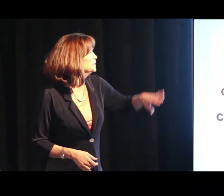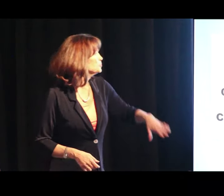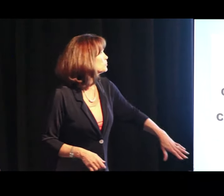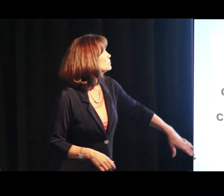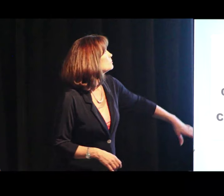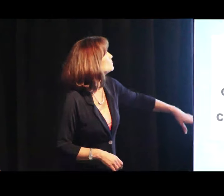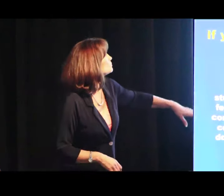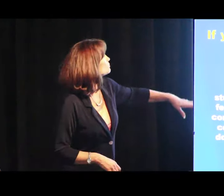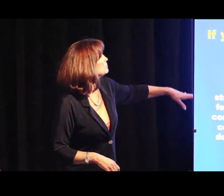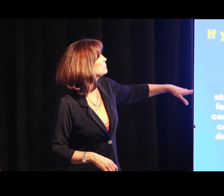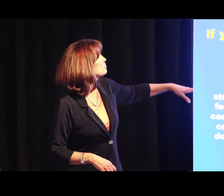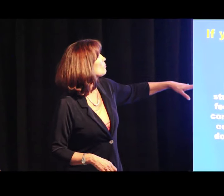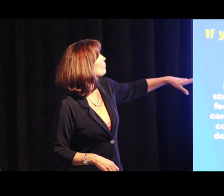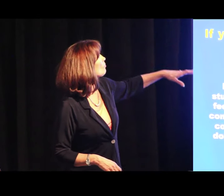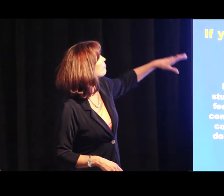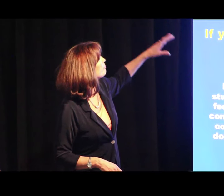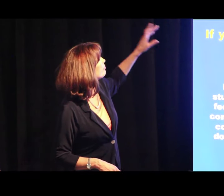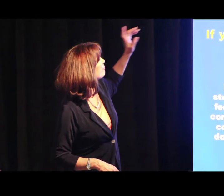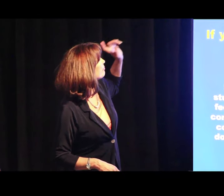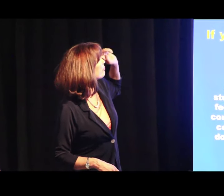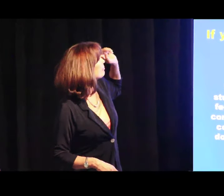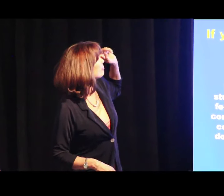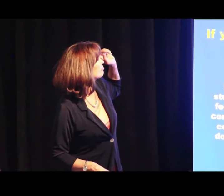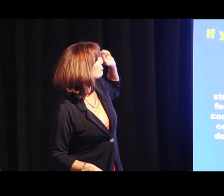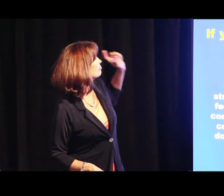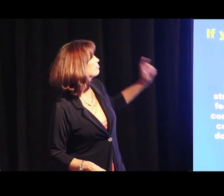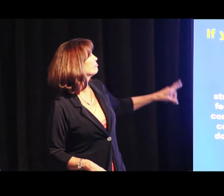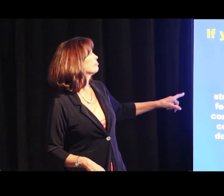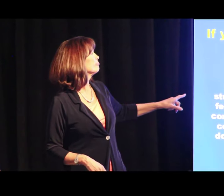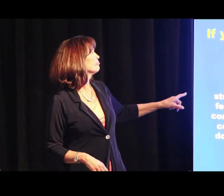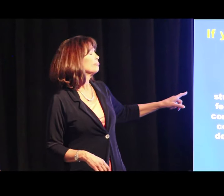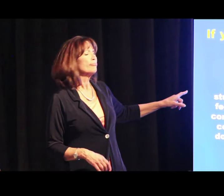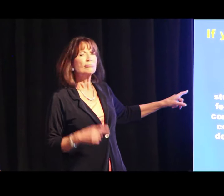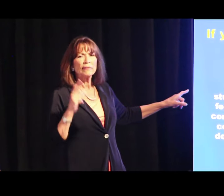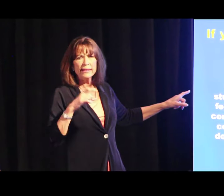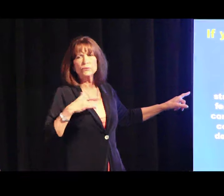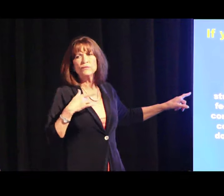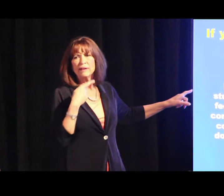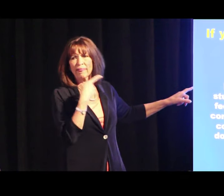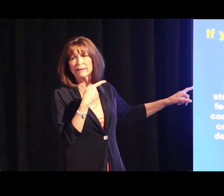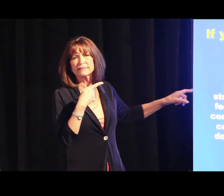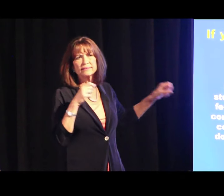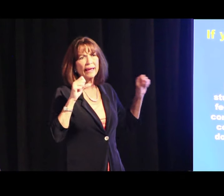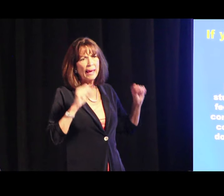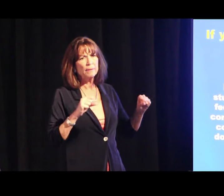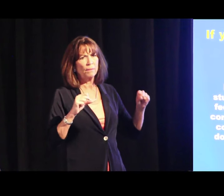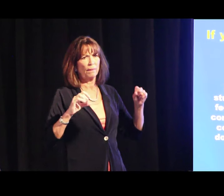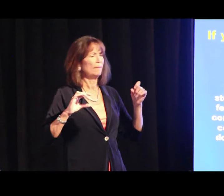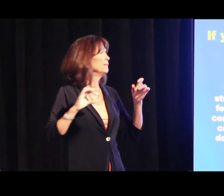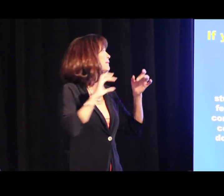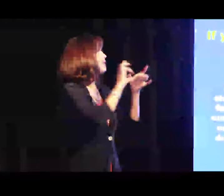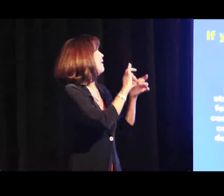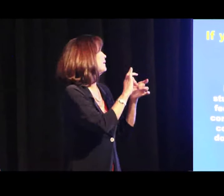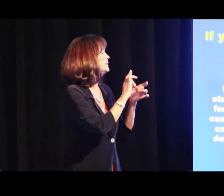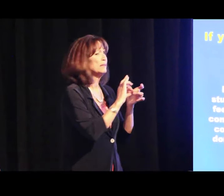when the kids are misbehaving?